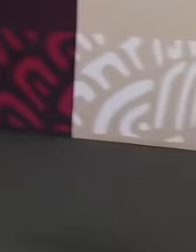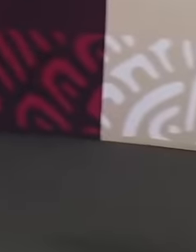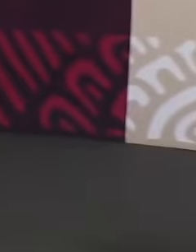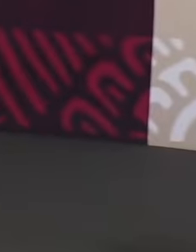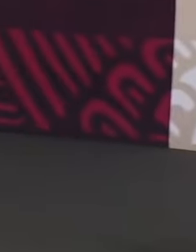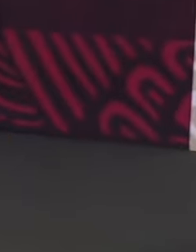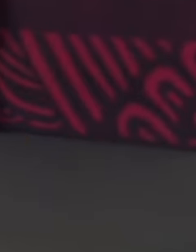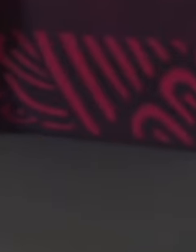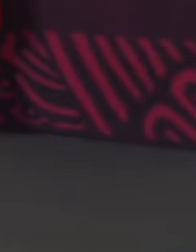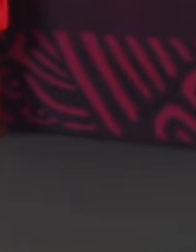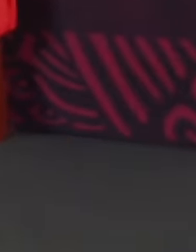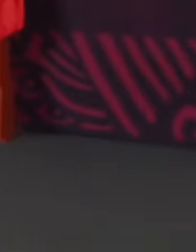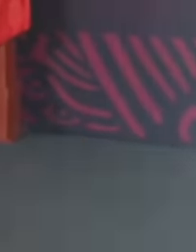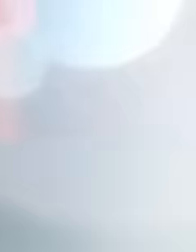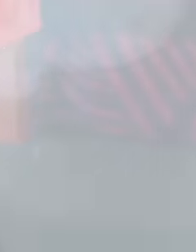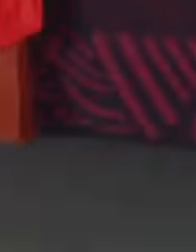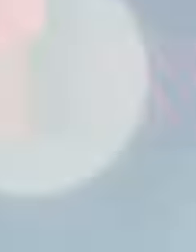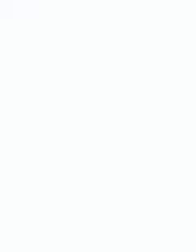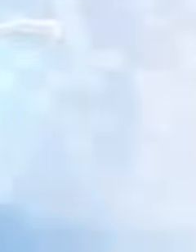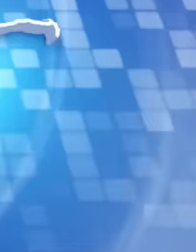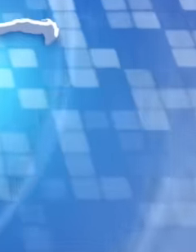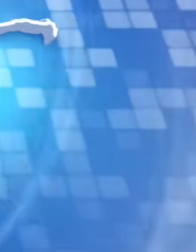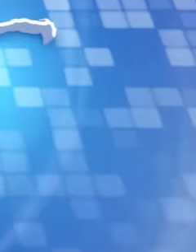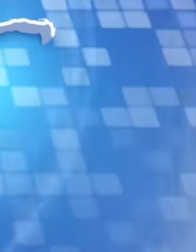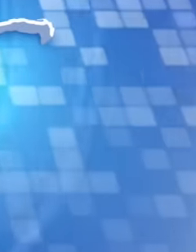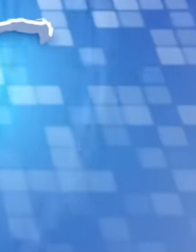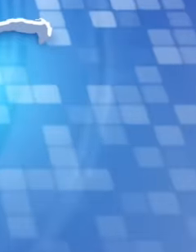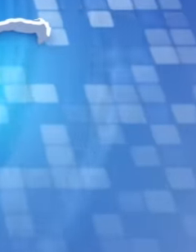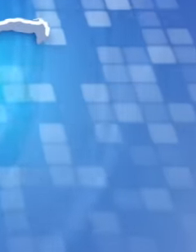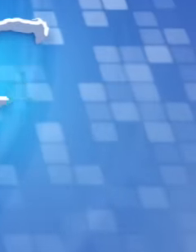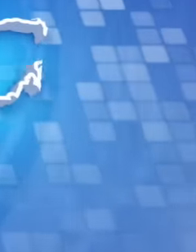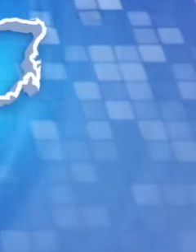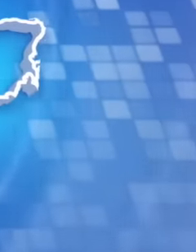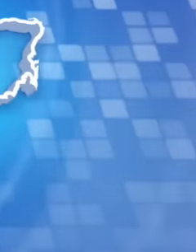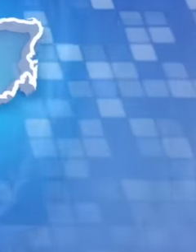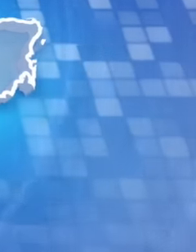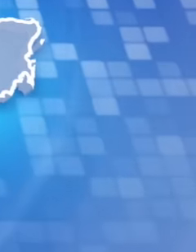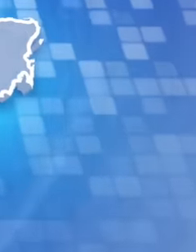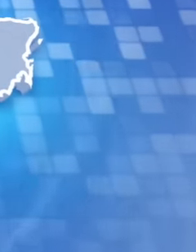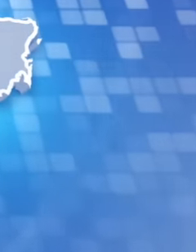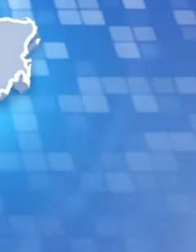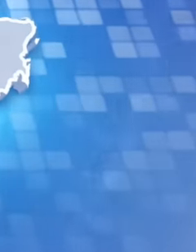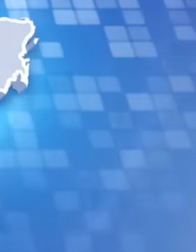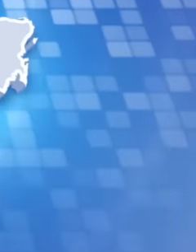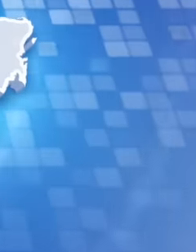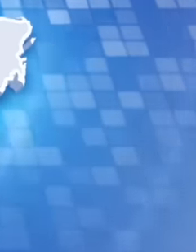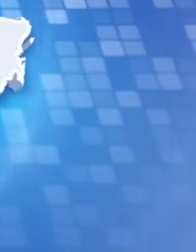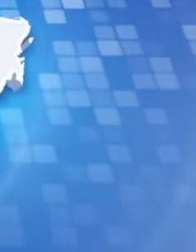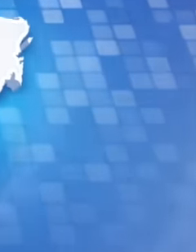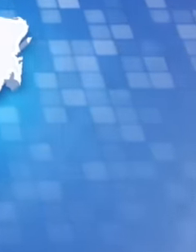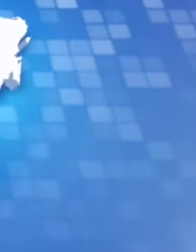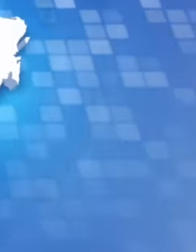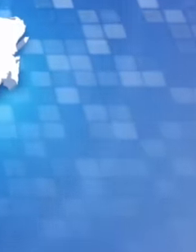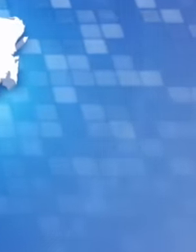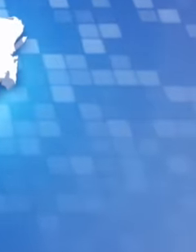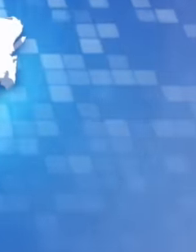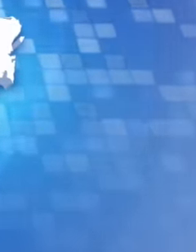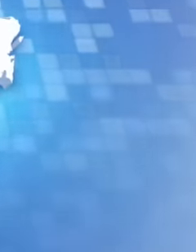judicial power. Congresses of at least 20 states have already approved the judicial reform until the morning